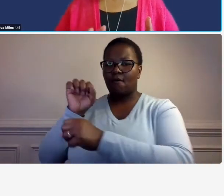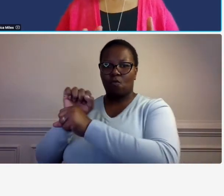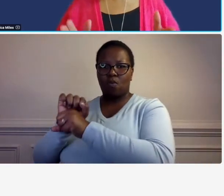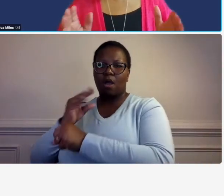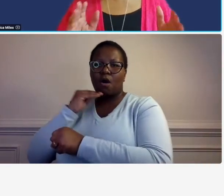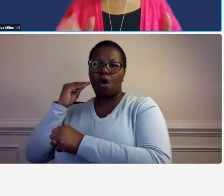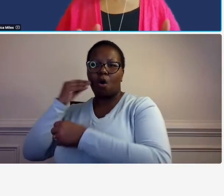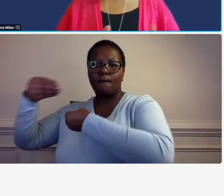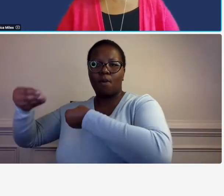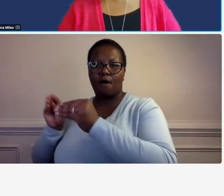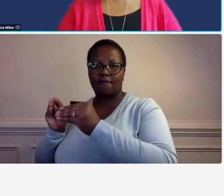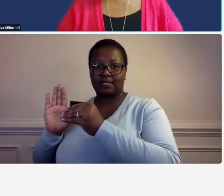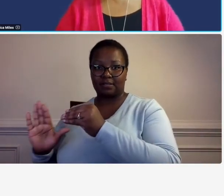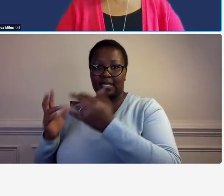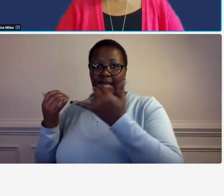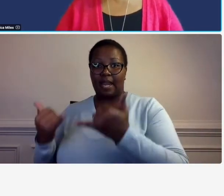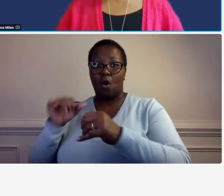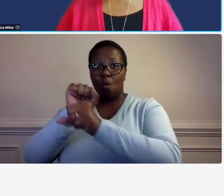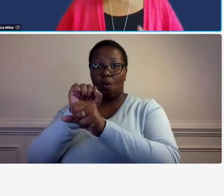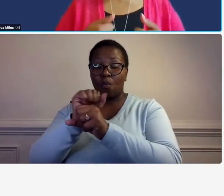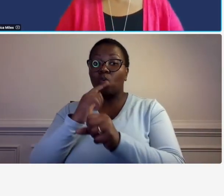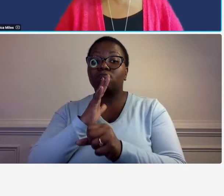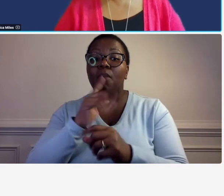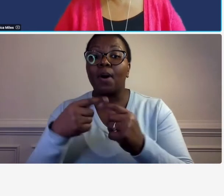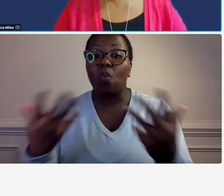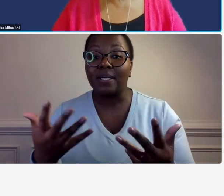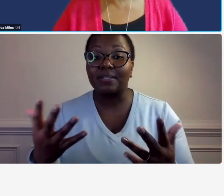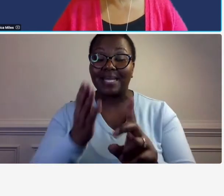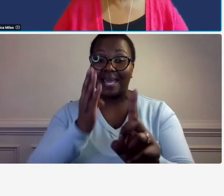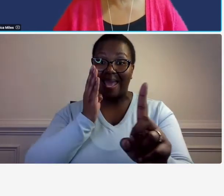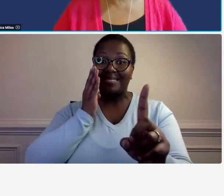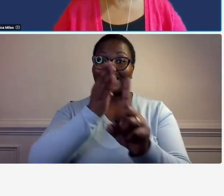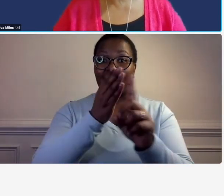we're talking about allocations is there anything else that you would need to consider at that point